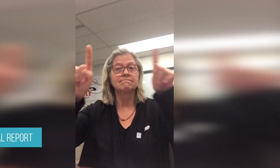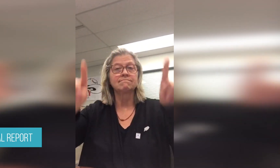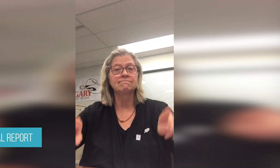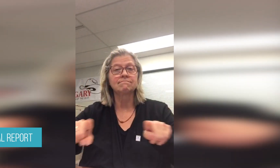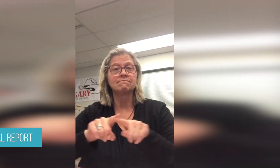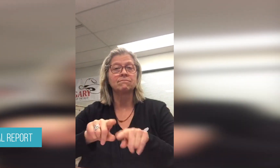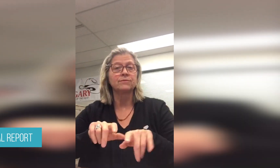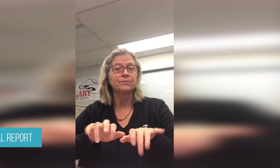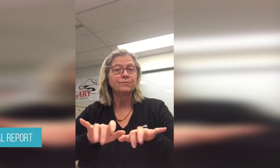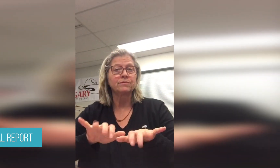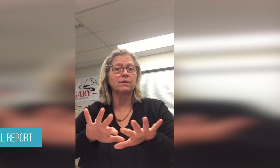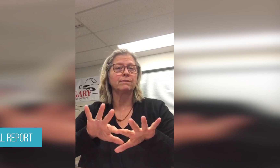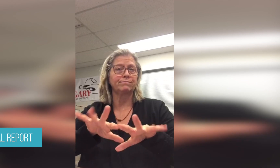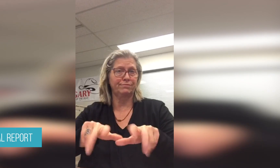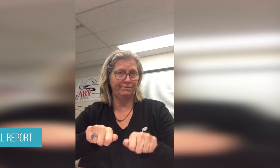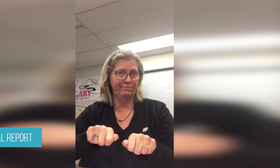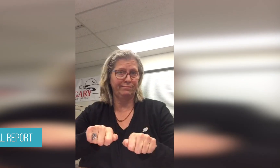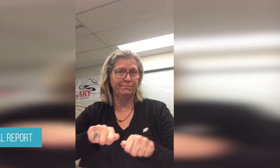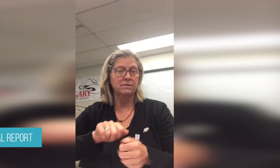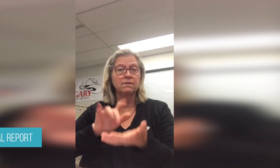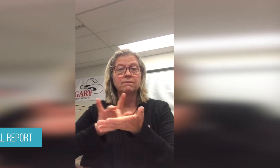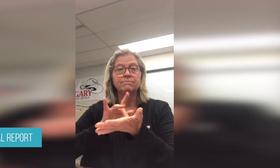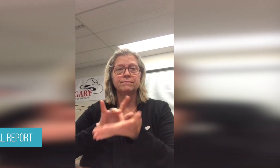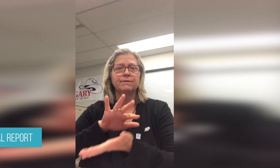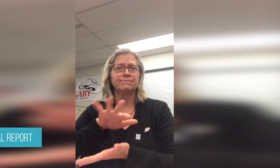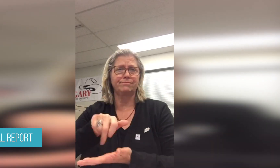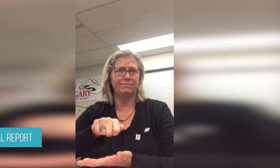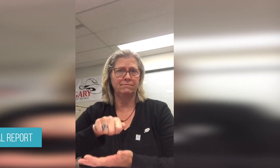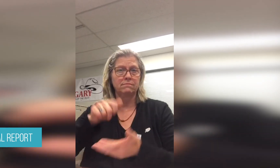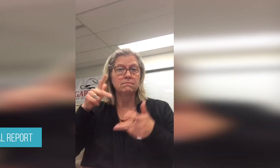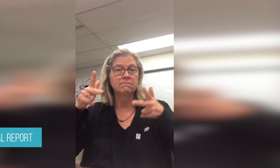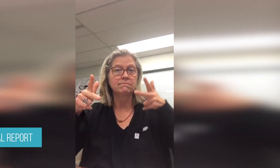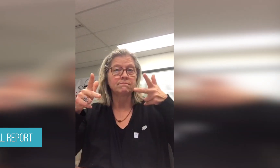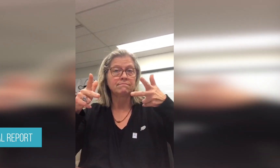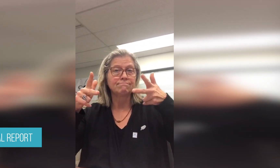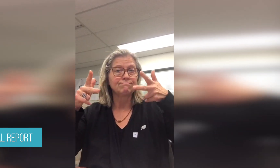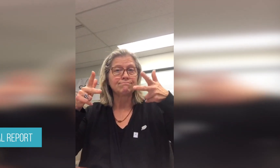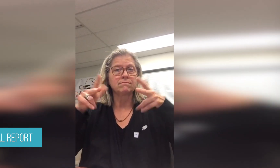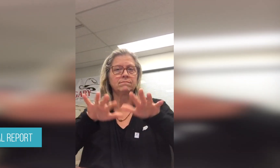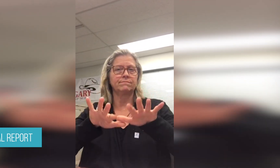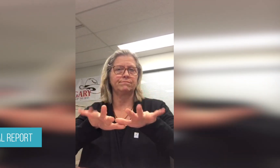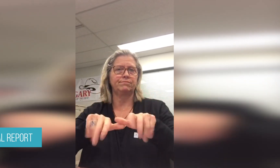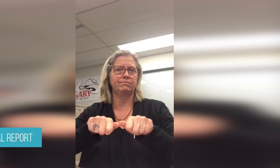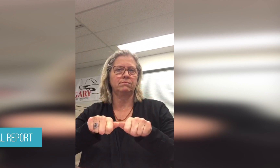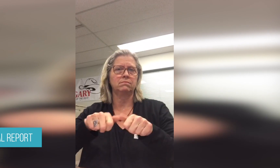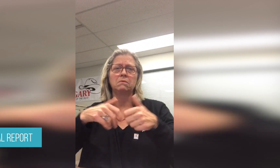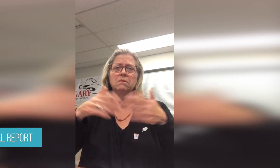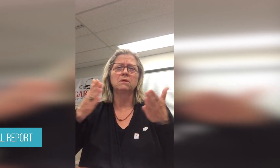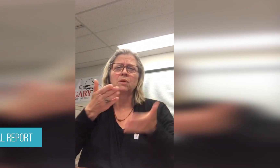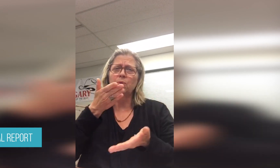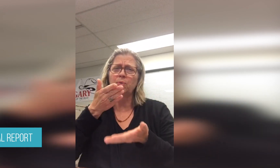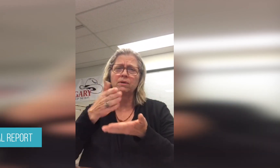iPads, and video production equipment. It’s all gone.